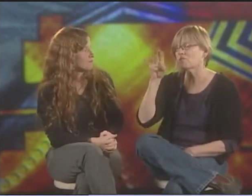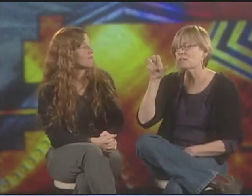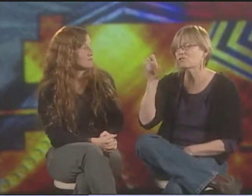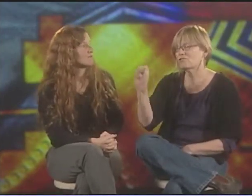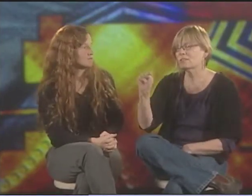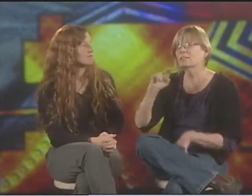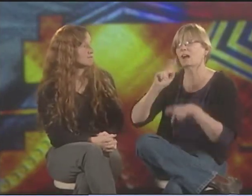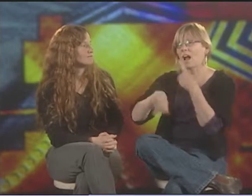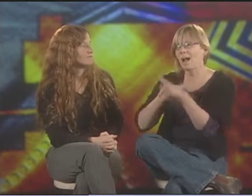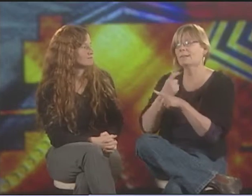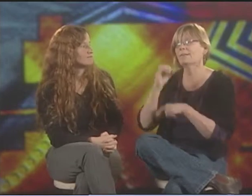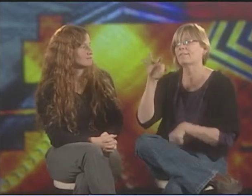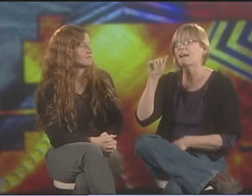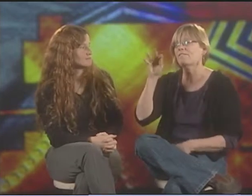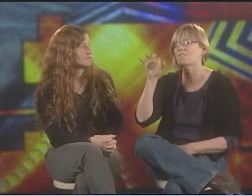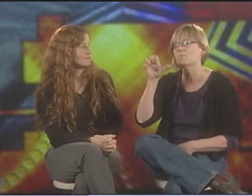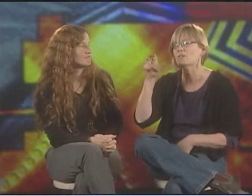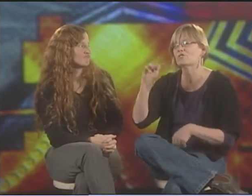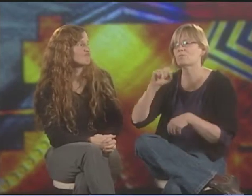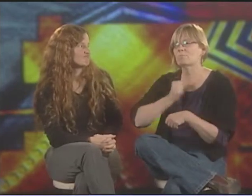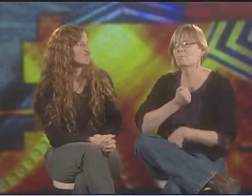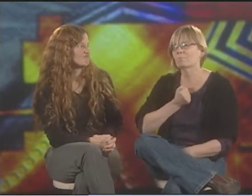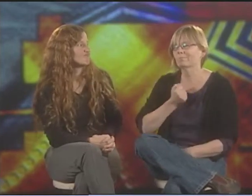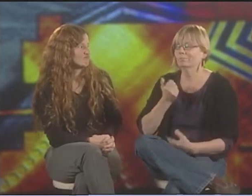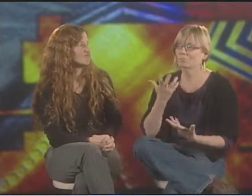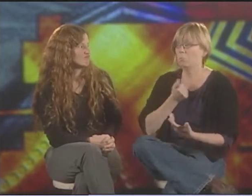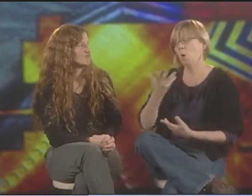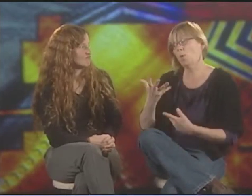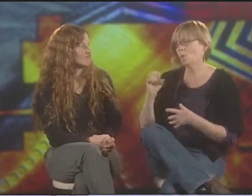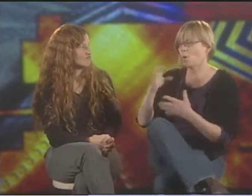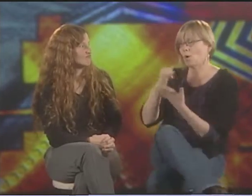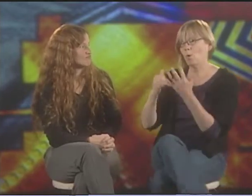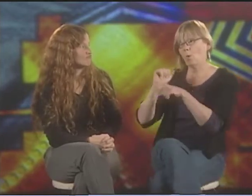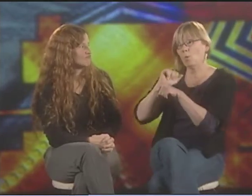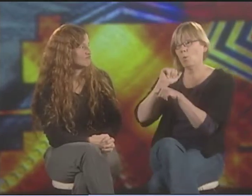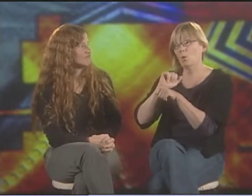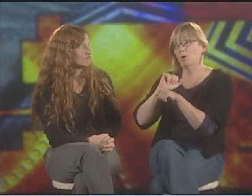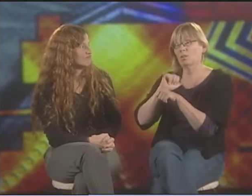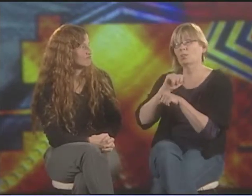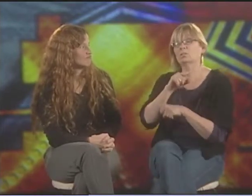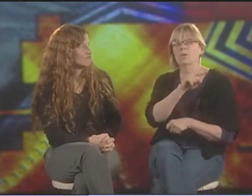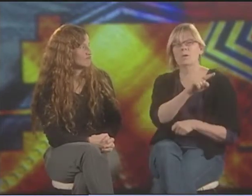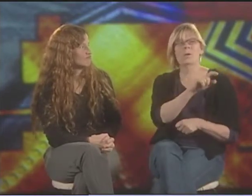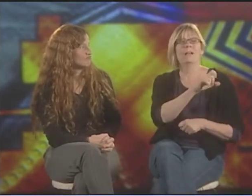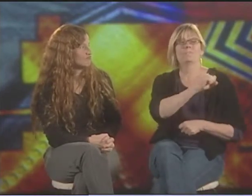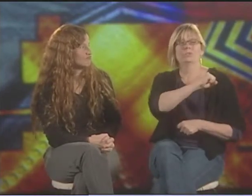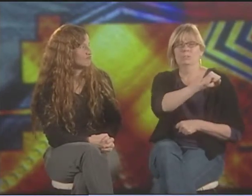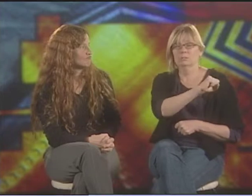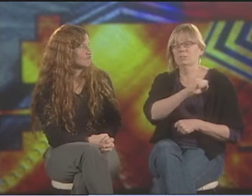AND I THINK AFFIRMATION-- LIBERATION IS A KIND OF AFFIRMATION ART, WHETHER IT WAS A POEM OR A PIECE OF ART.